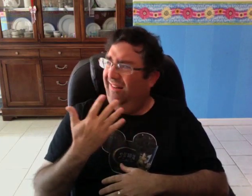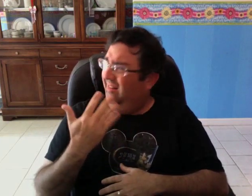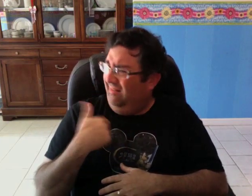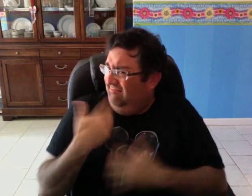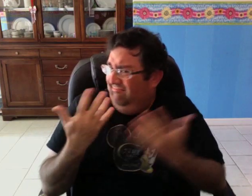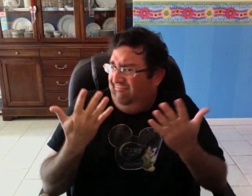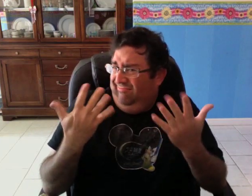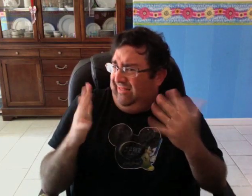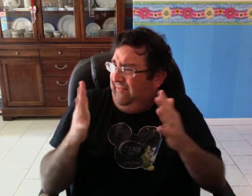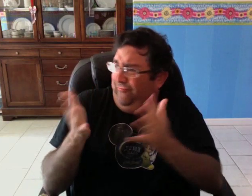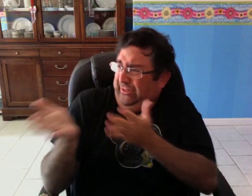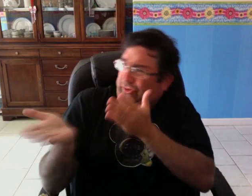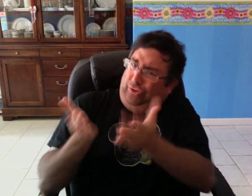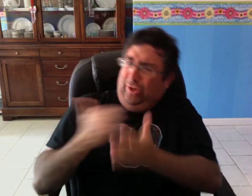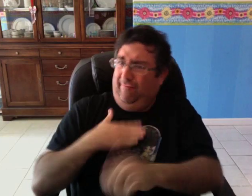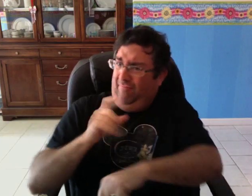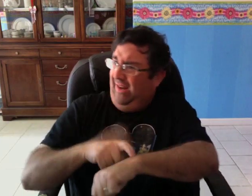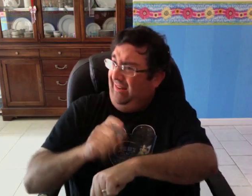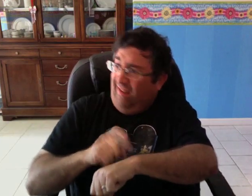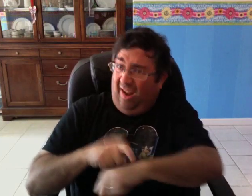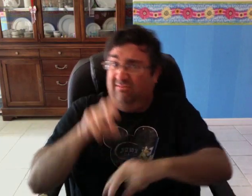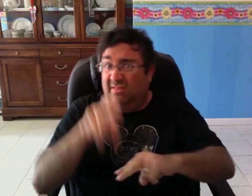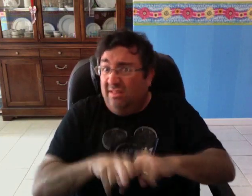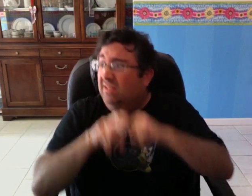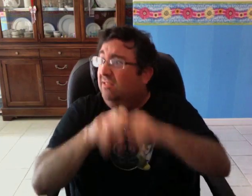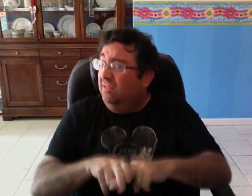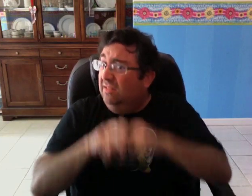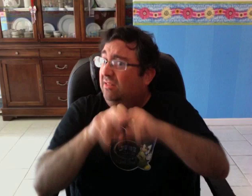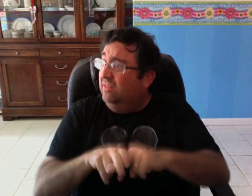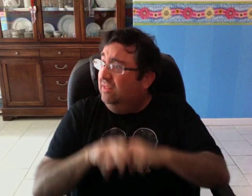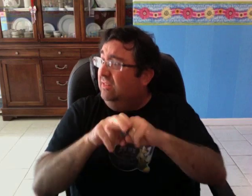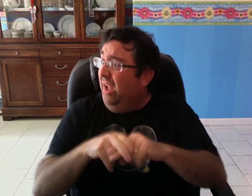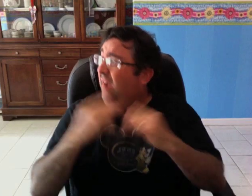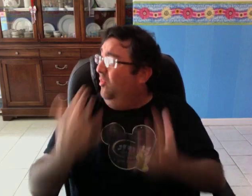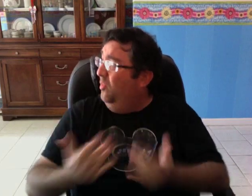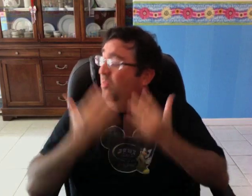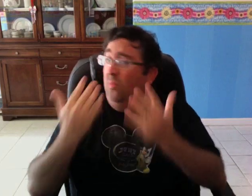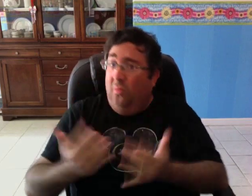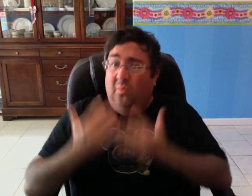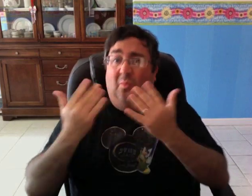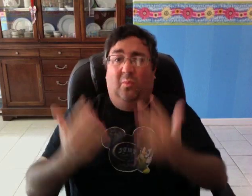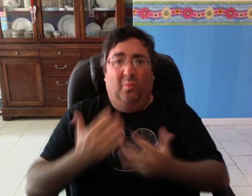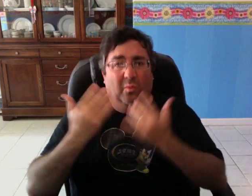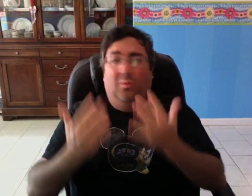I told them that I'd basically served my time, sitting and waiting